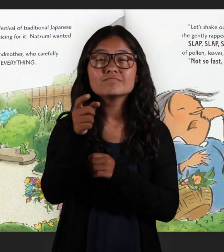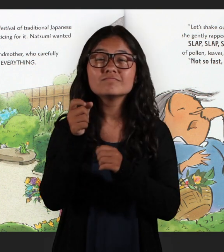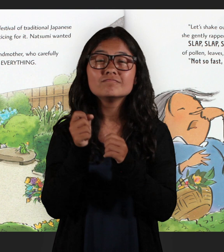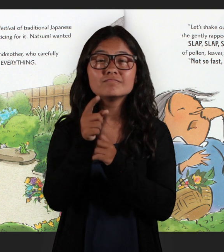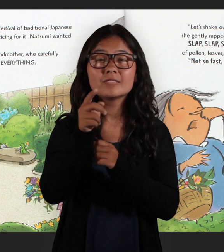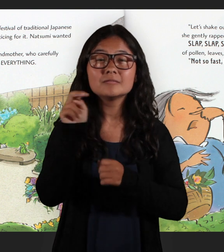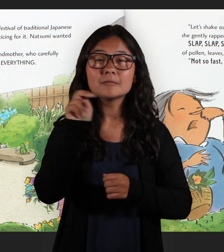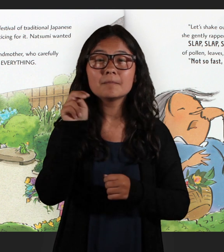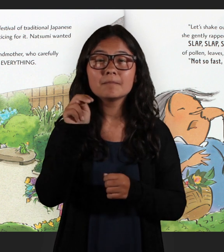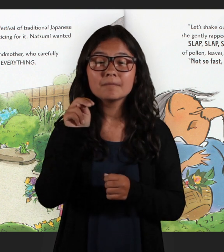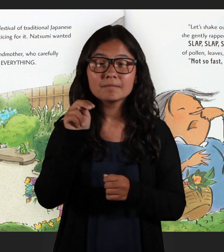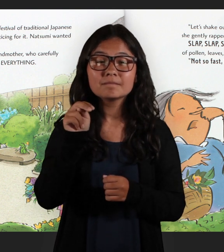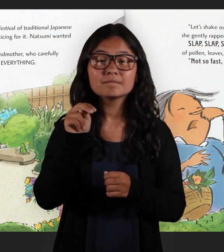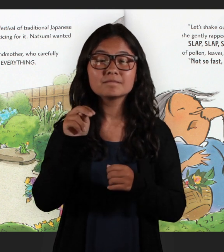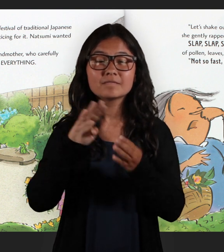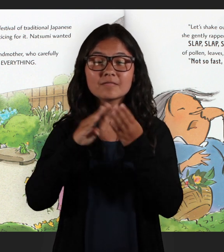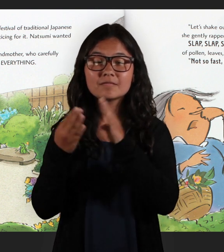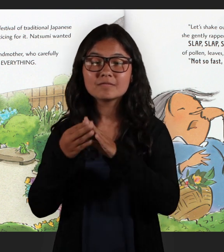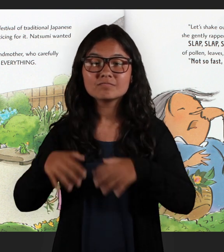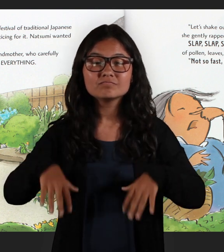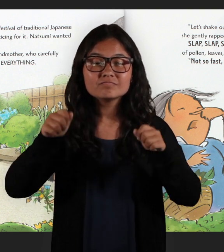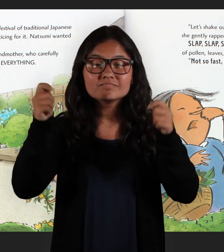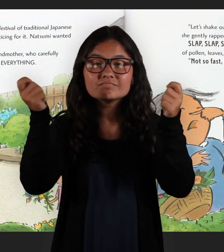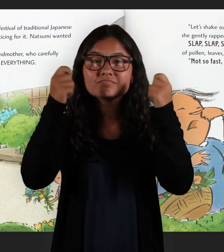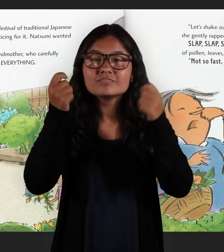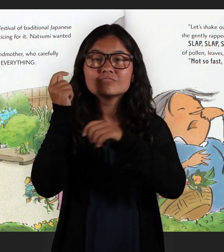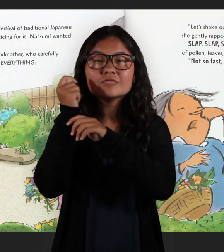Each year, Natsumi's village held a festival of traditional Japanese arts,